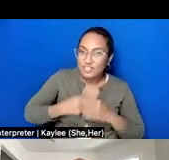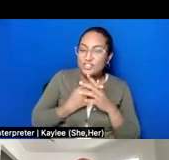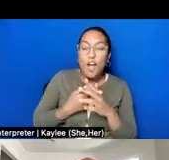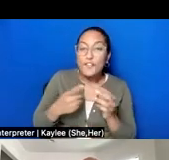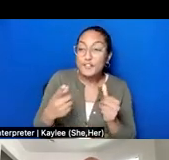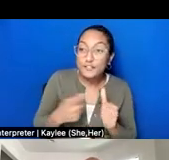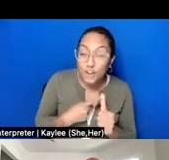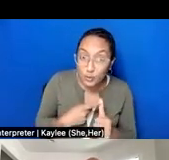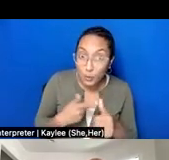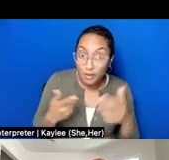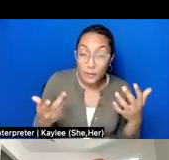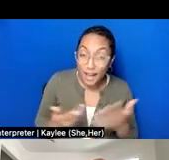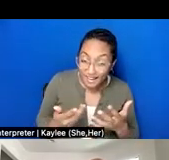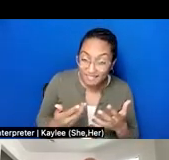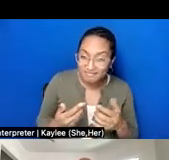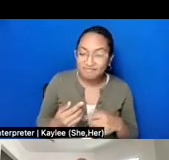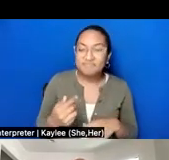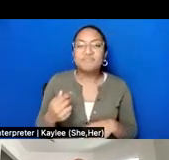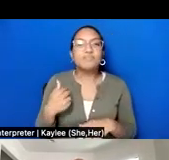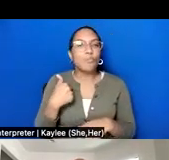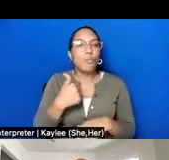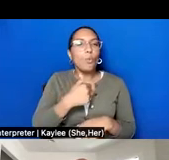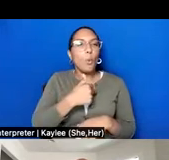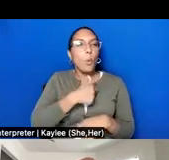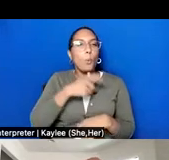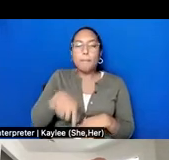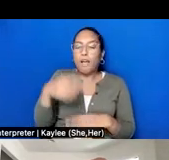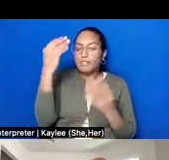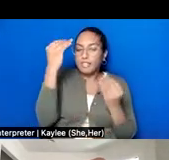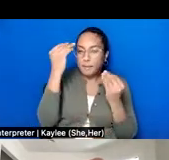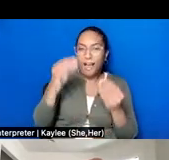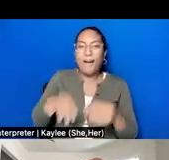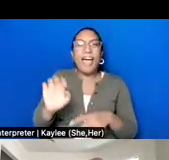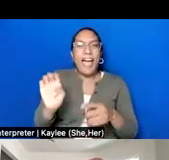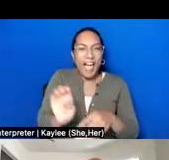about the role of oral history, we should start with the ethical practices that oral history